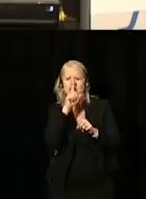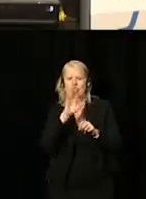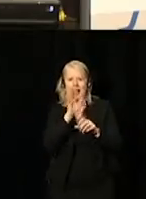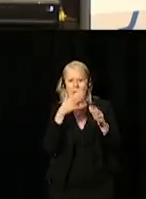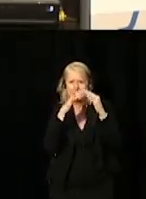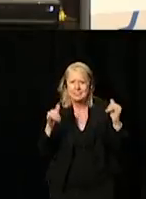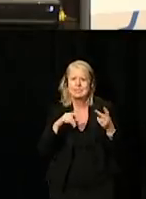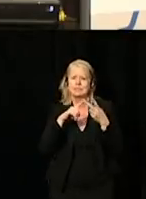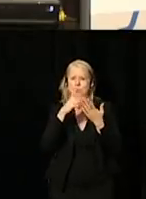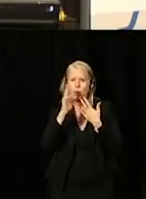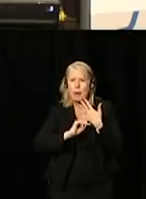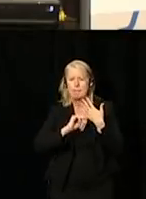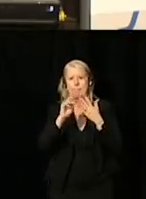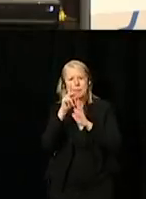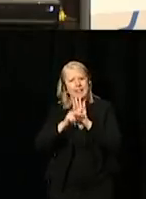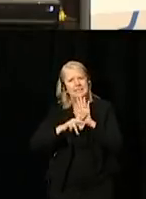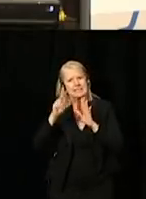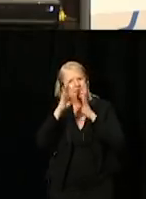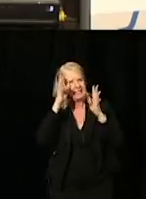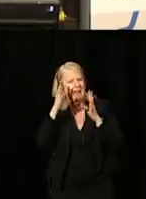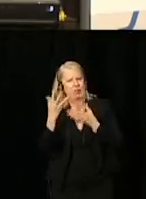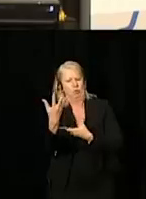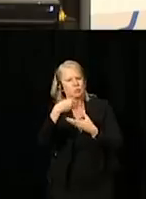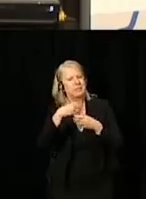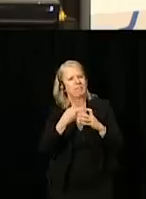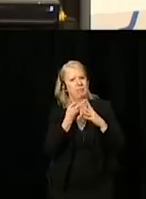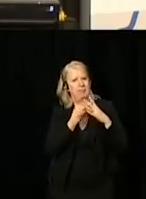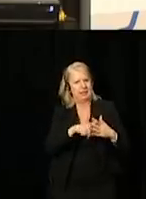programs, and policies are designed inclusively from the start.